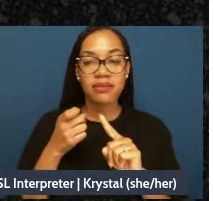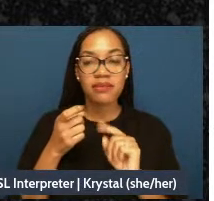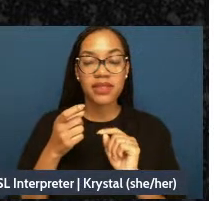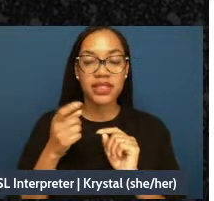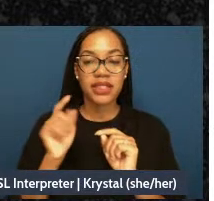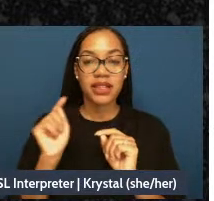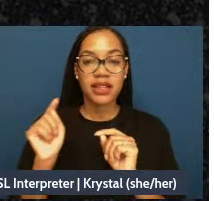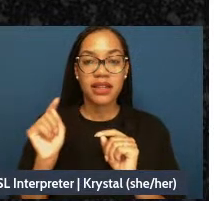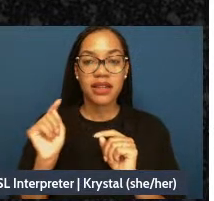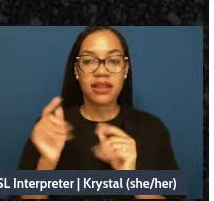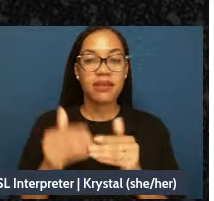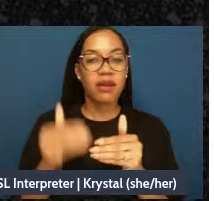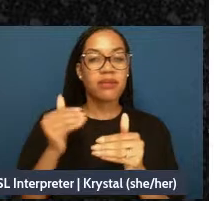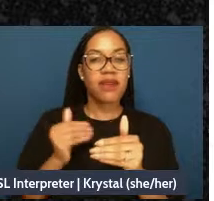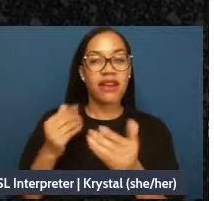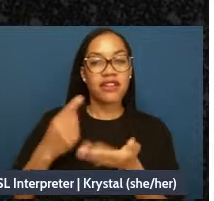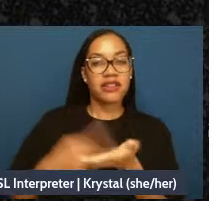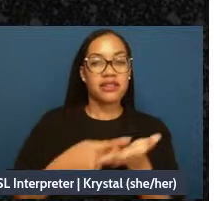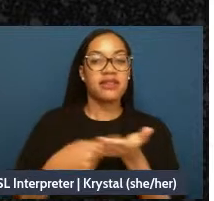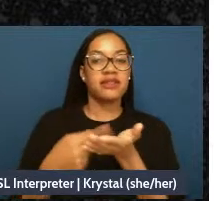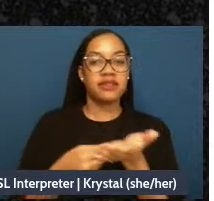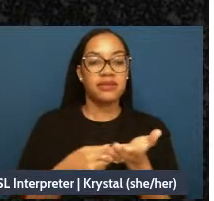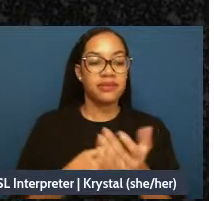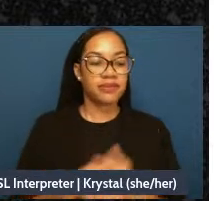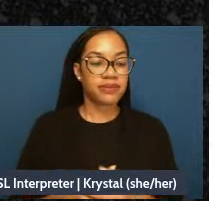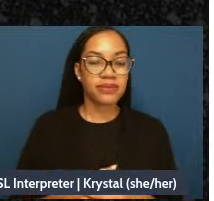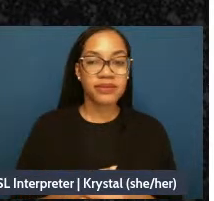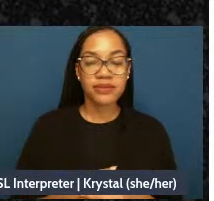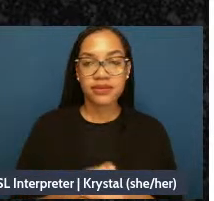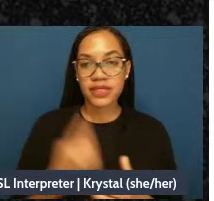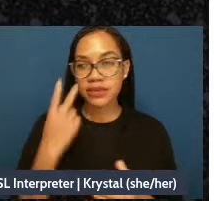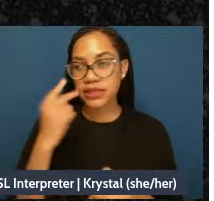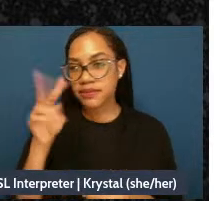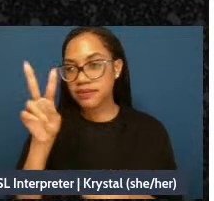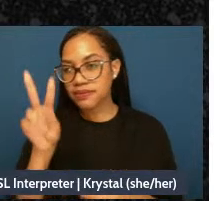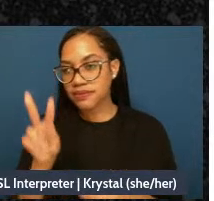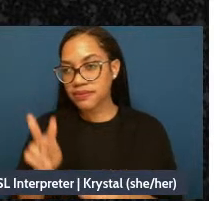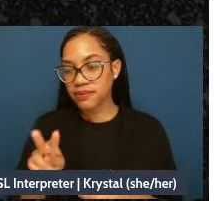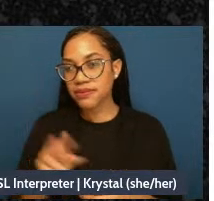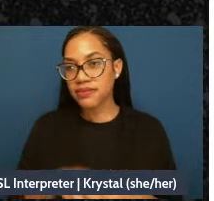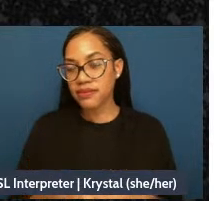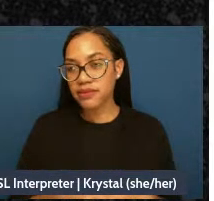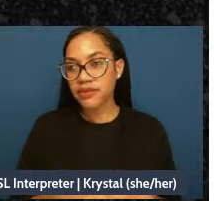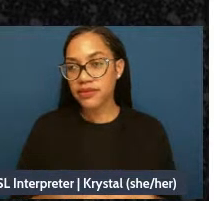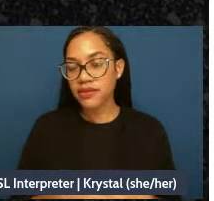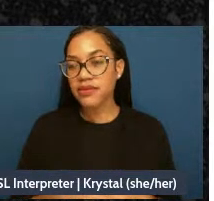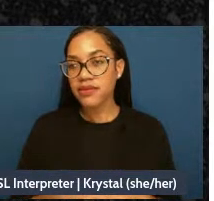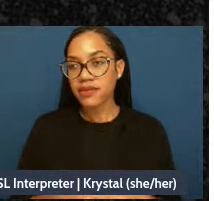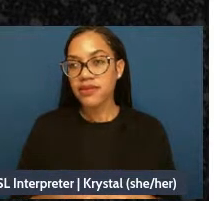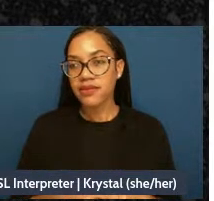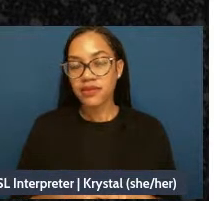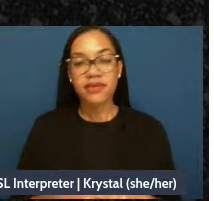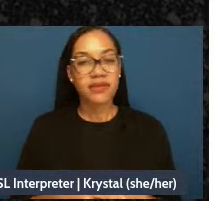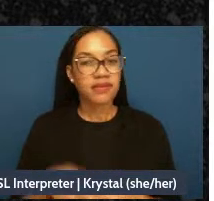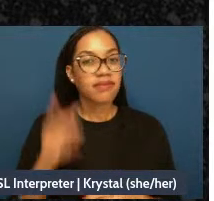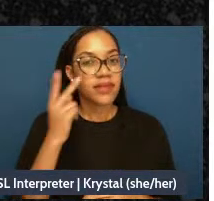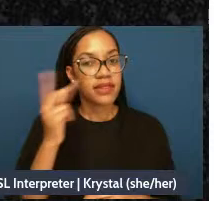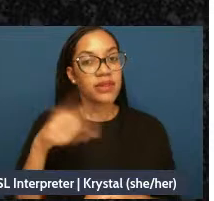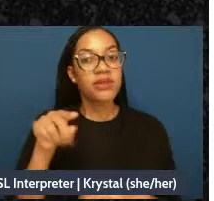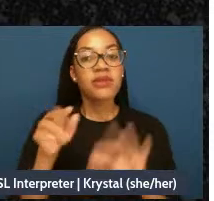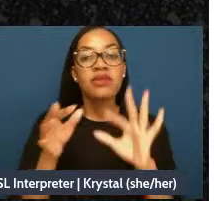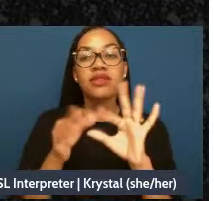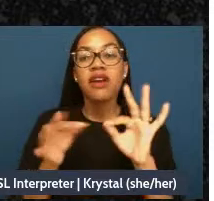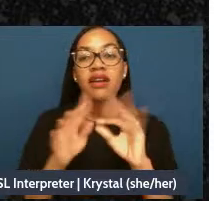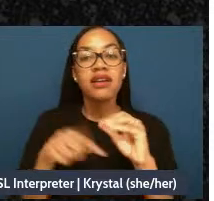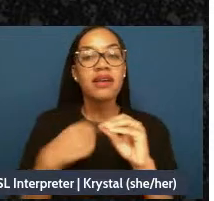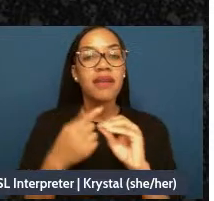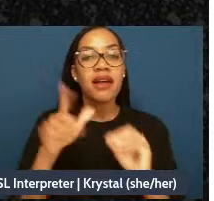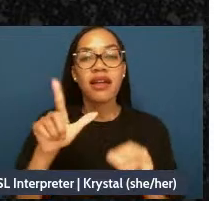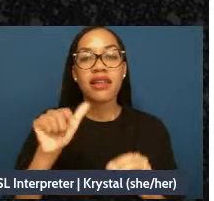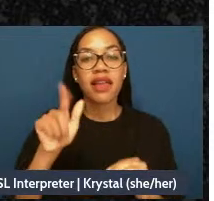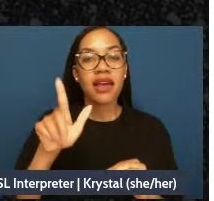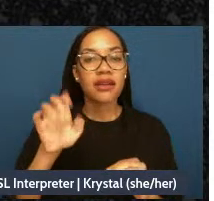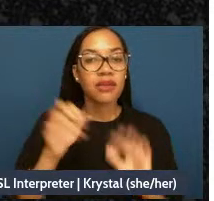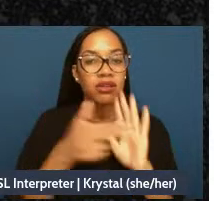debrief. Let's see, we had people again talking about labels and the stories that we came into